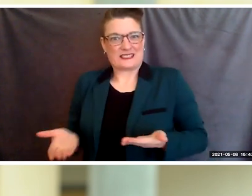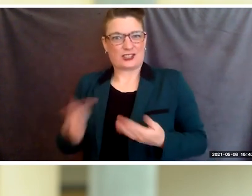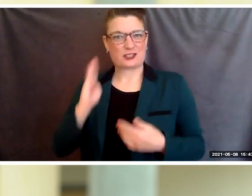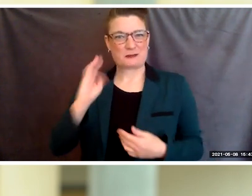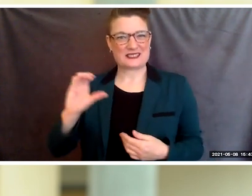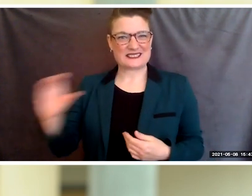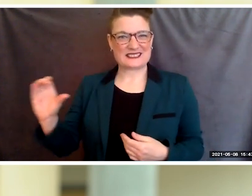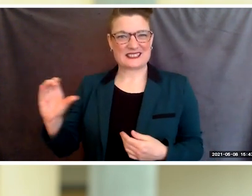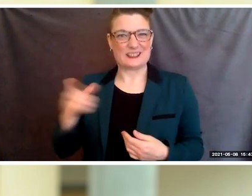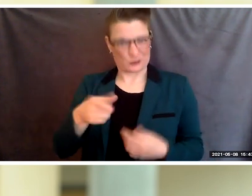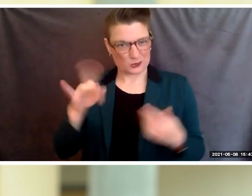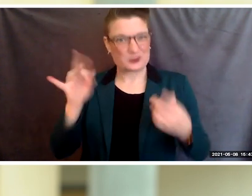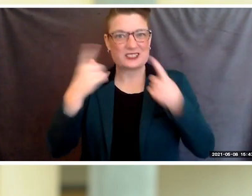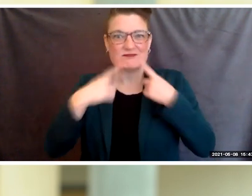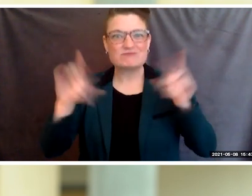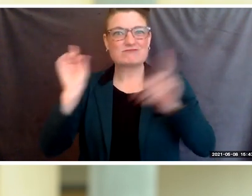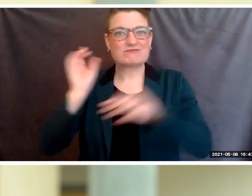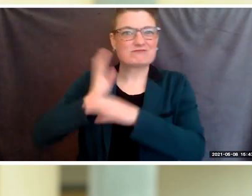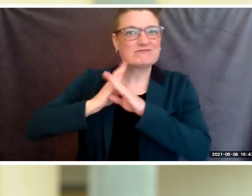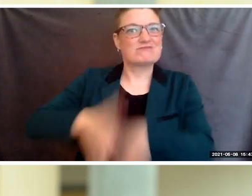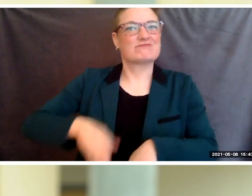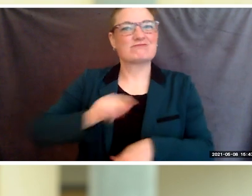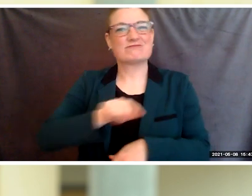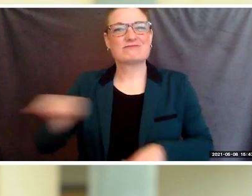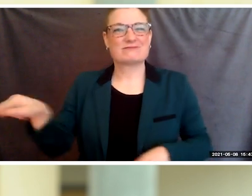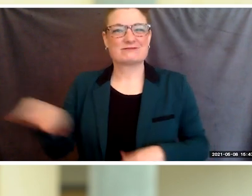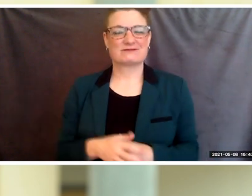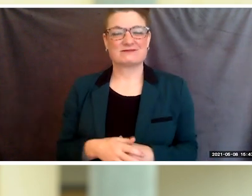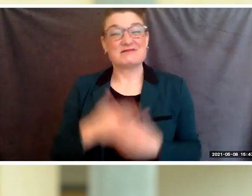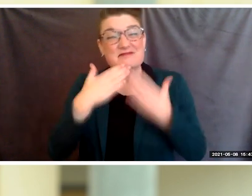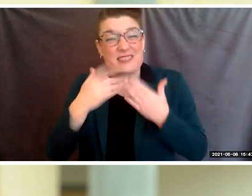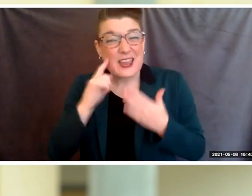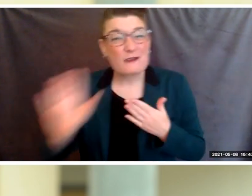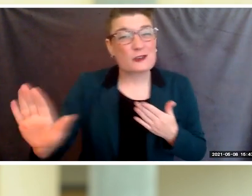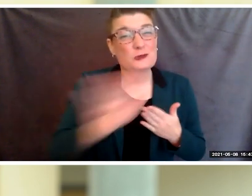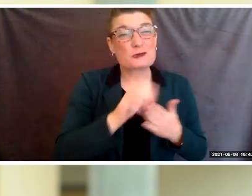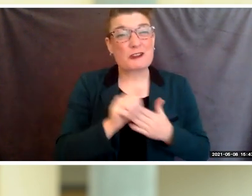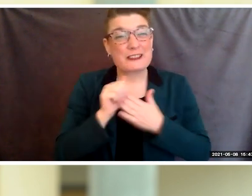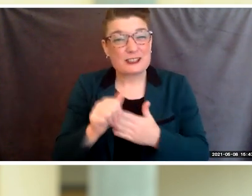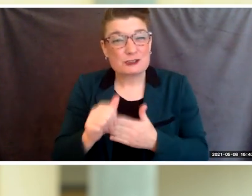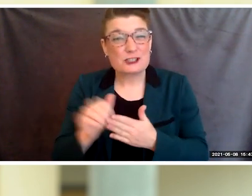Thank you for your leadership, thank you for your commitment to your learning, and thank you